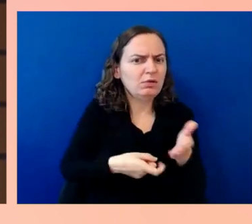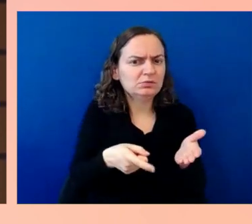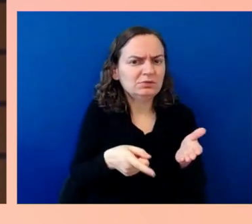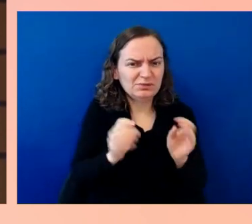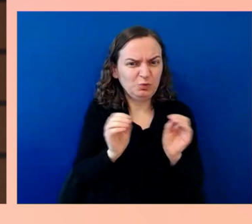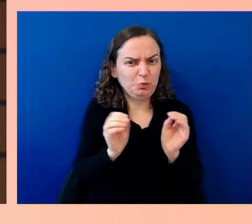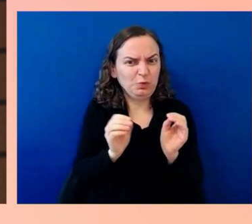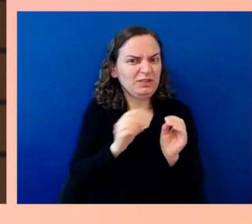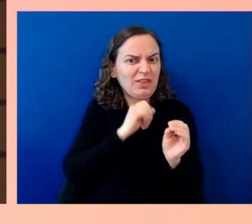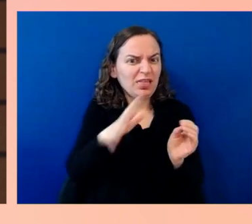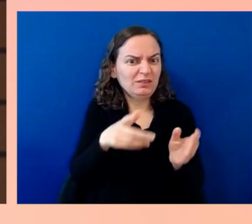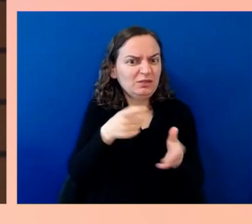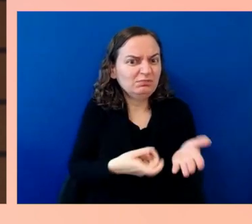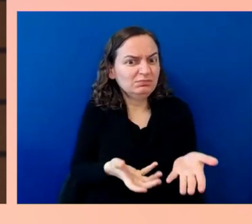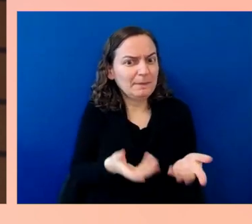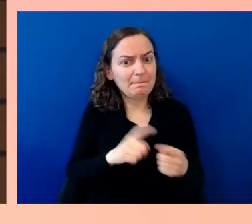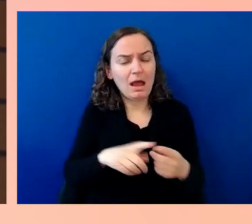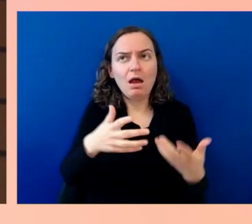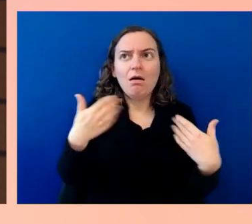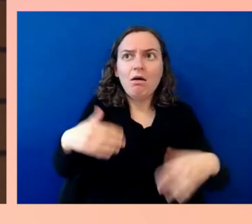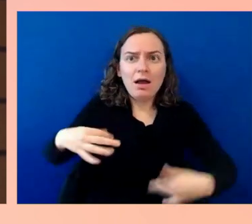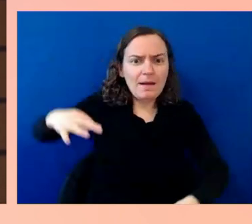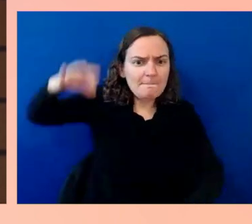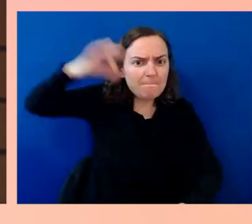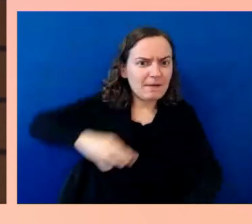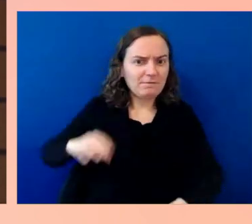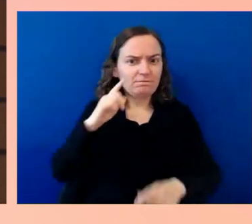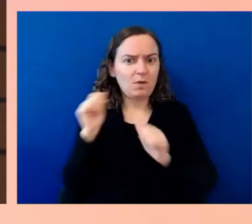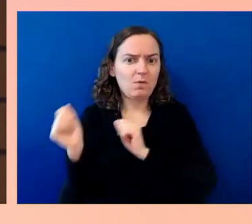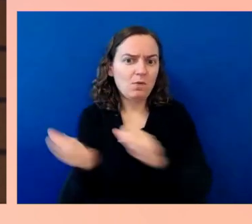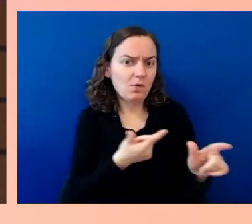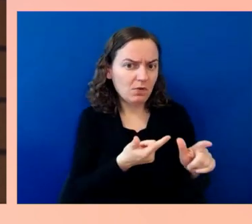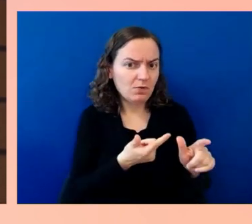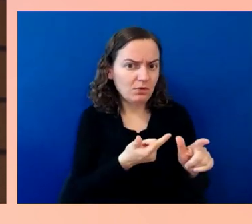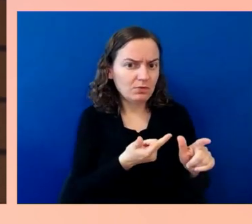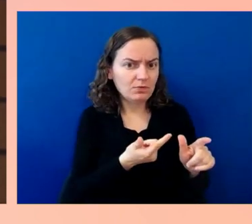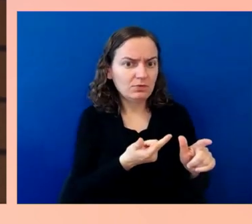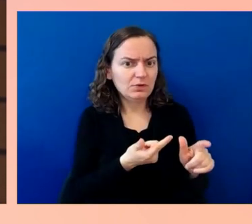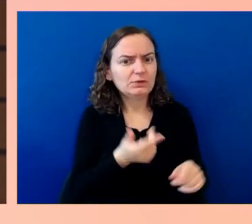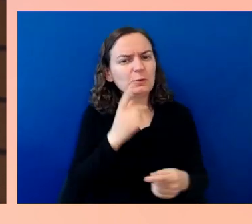There's some really very simple things to do there. Then I think the third thing is